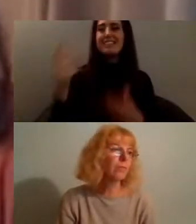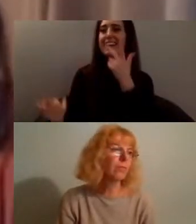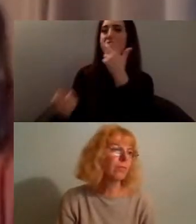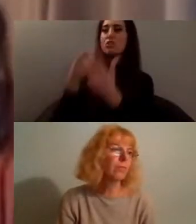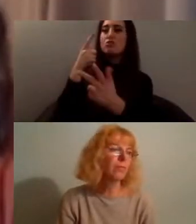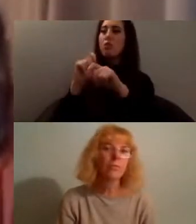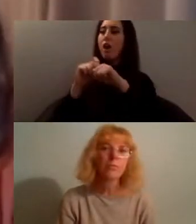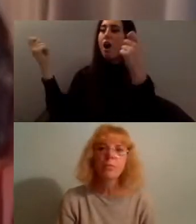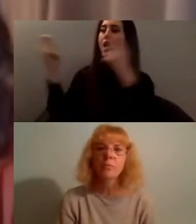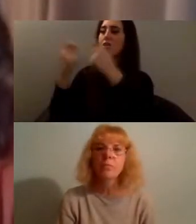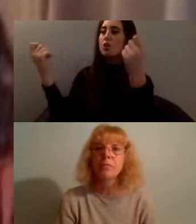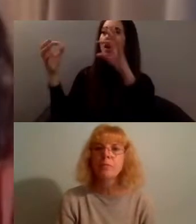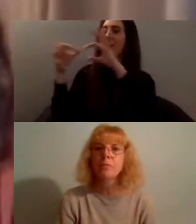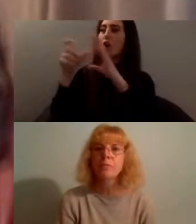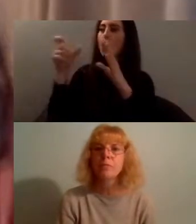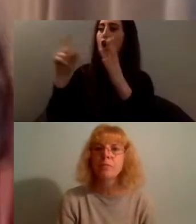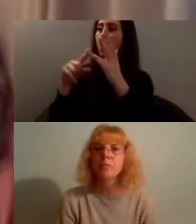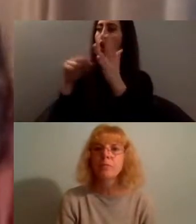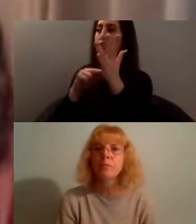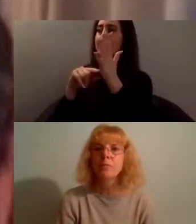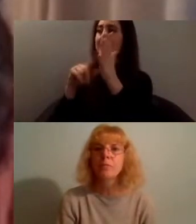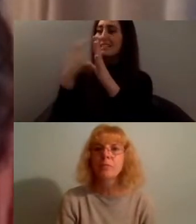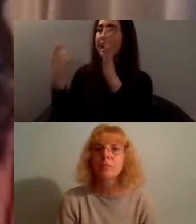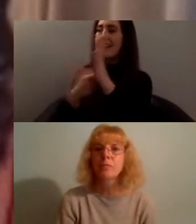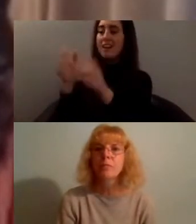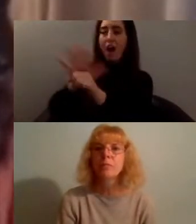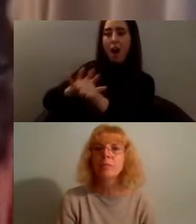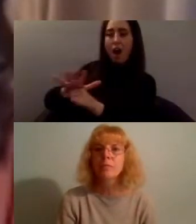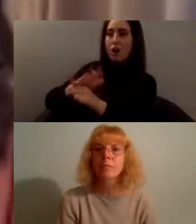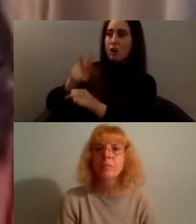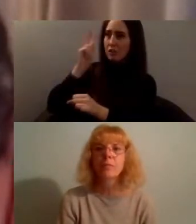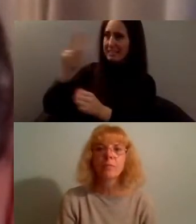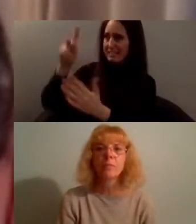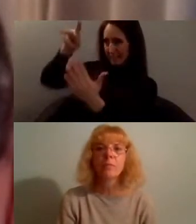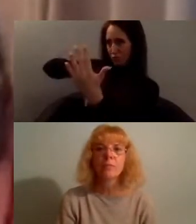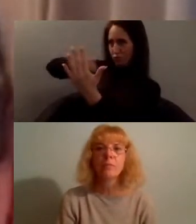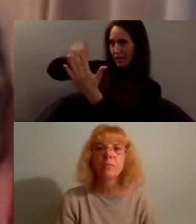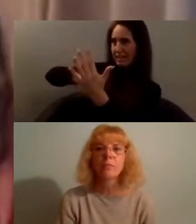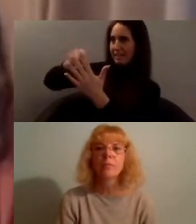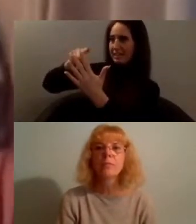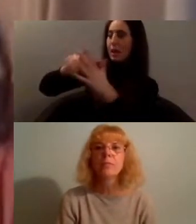she says at the beginning of the pandemic I watched everything go online very very quickly and